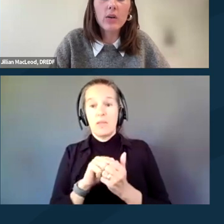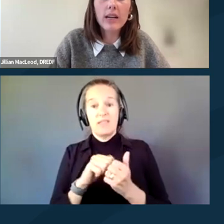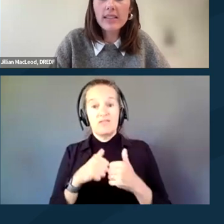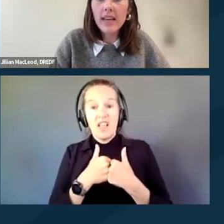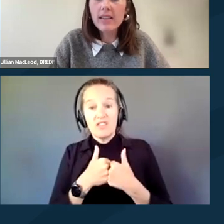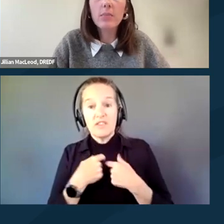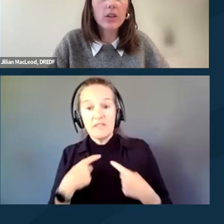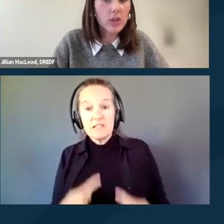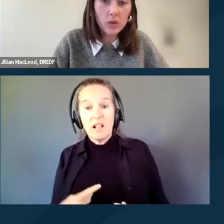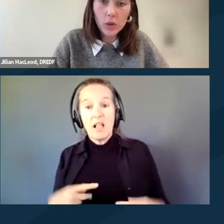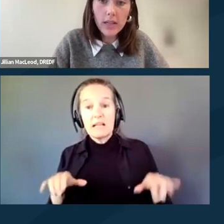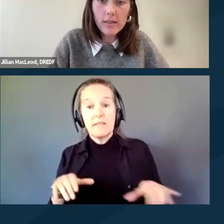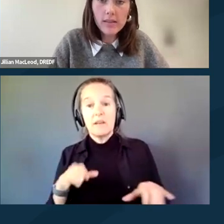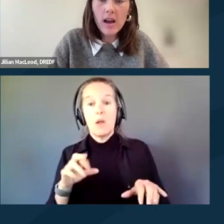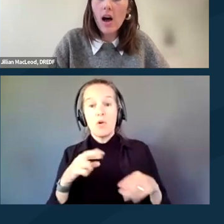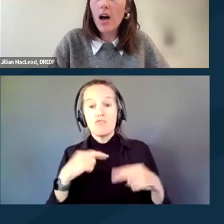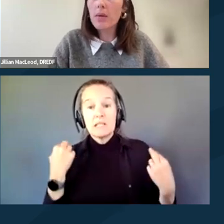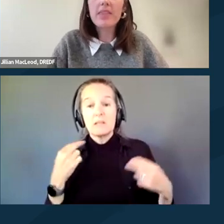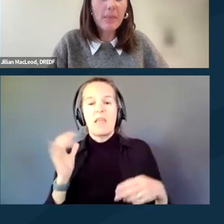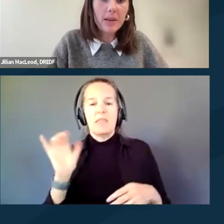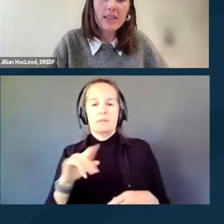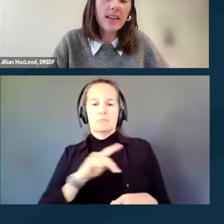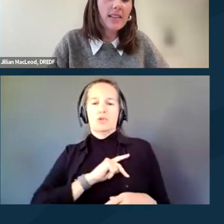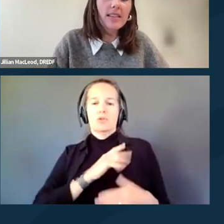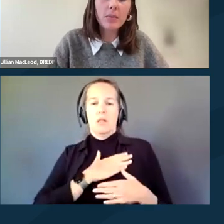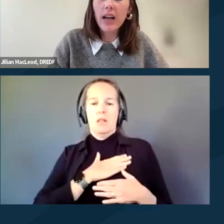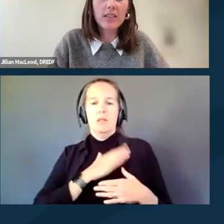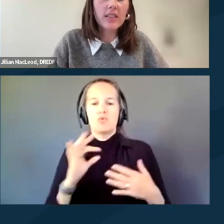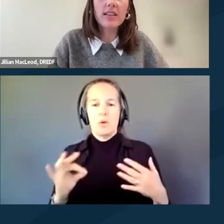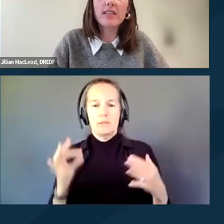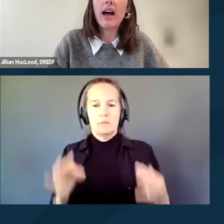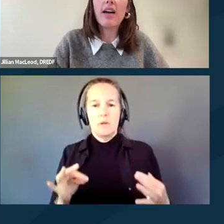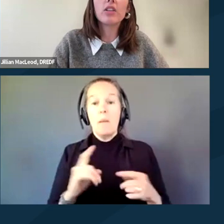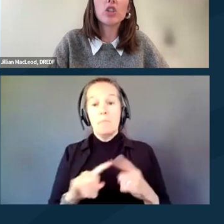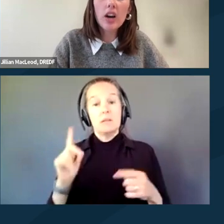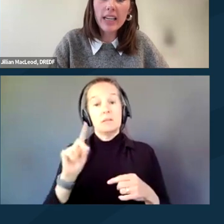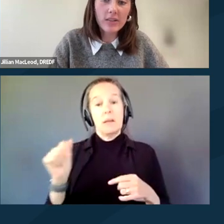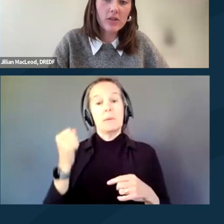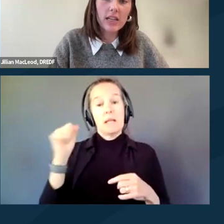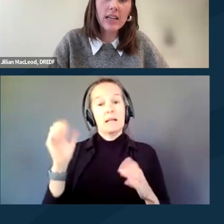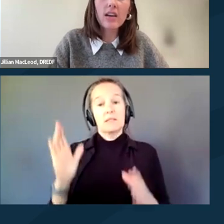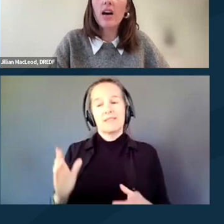or risk is a personal choice. But that being said, disabled activists have a long history